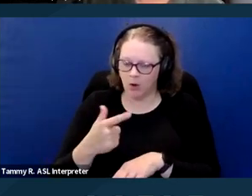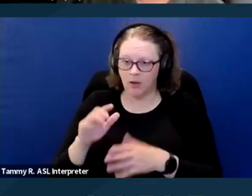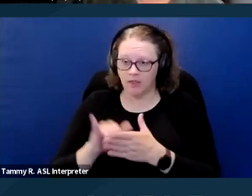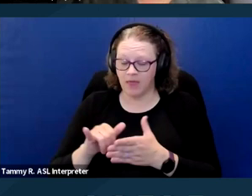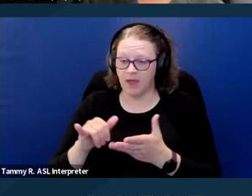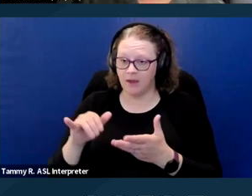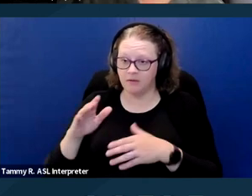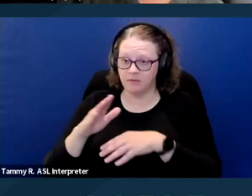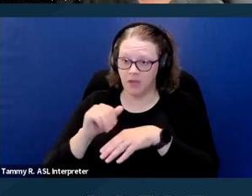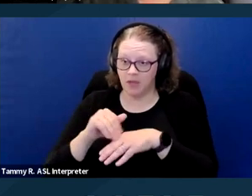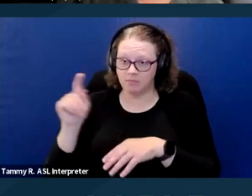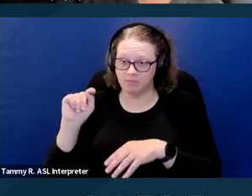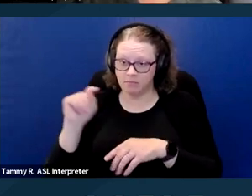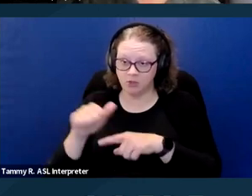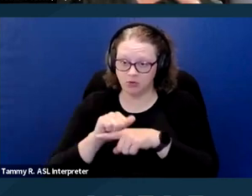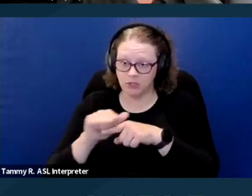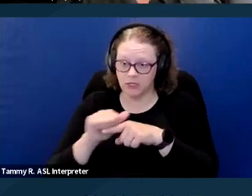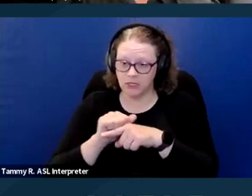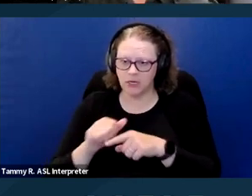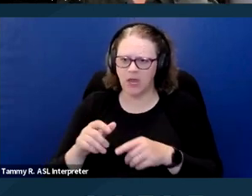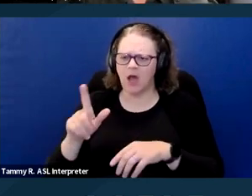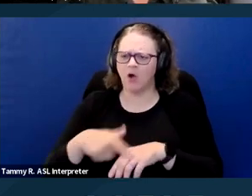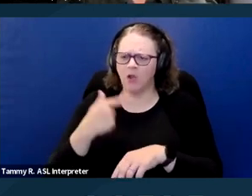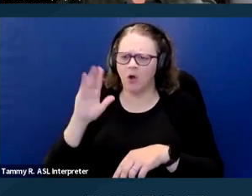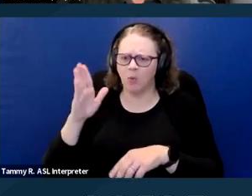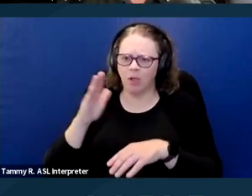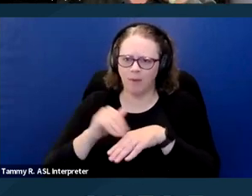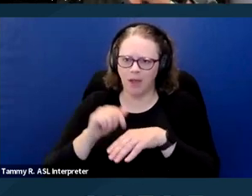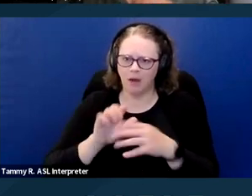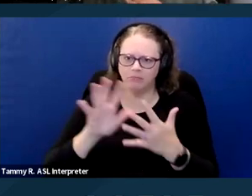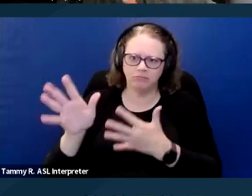the amount of time the pet will be left alone at home every day.